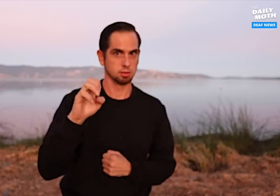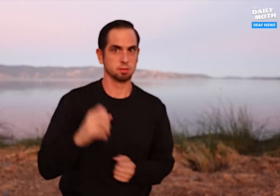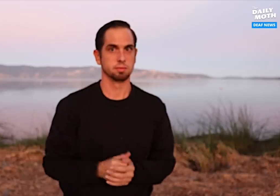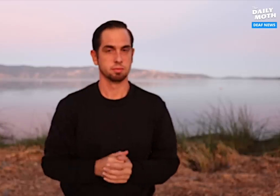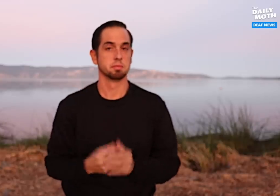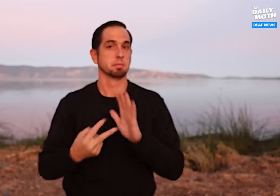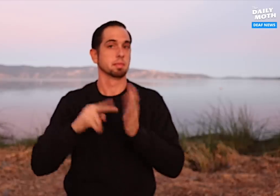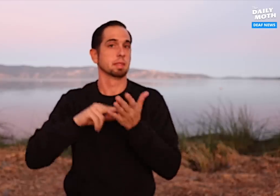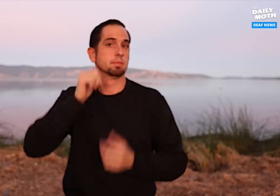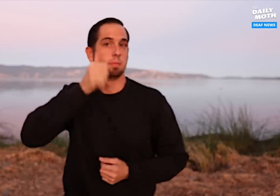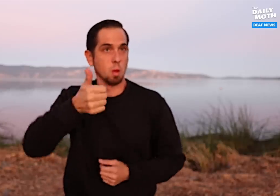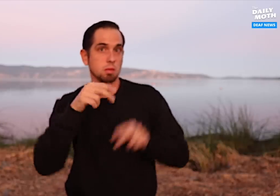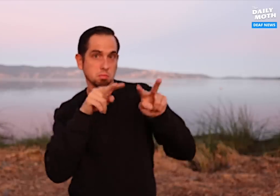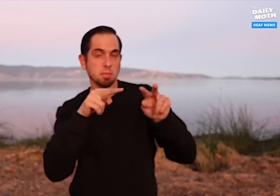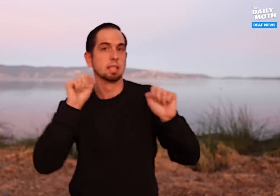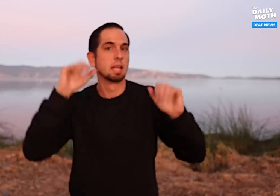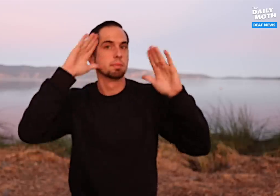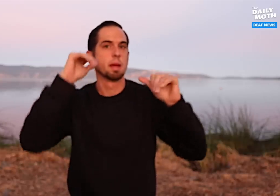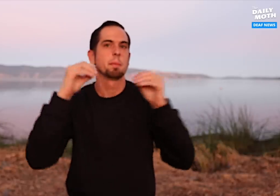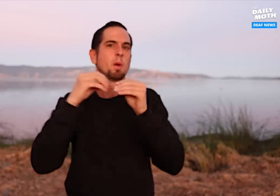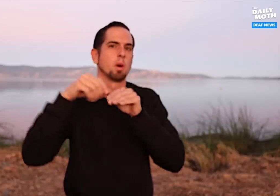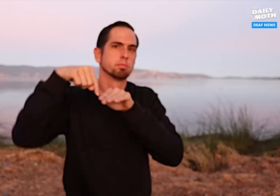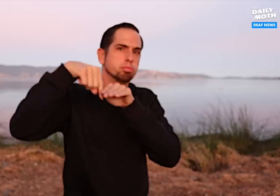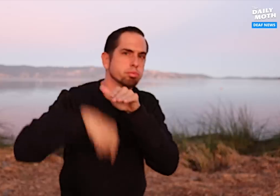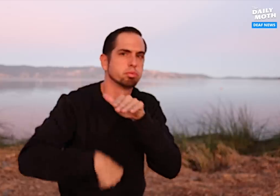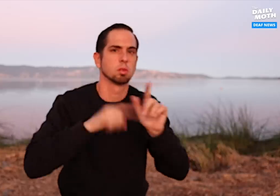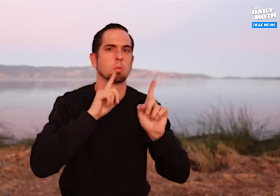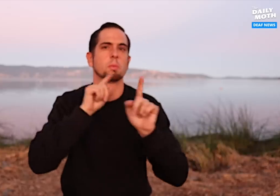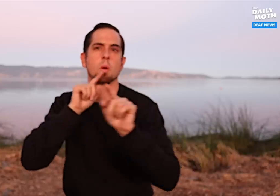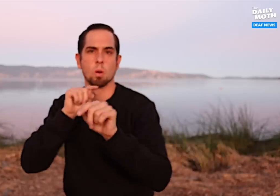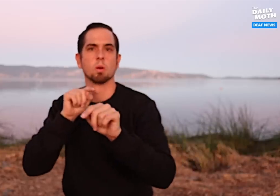We can expect a more extensive report of what kind of evidence